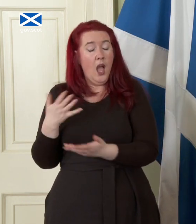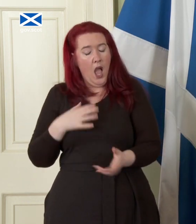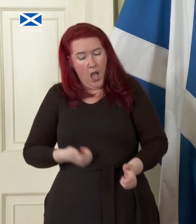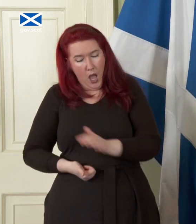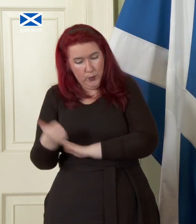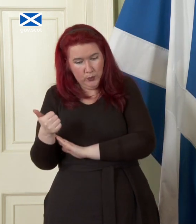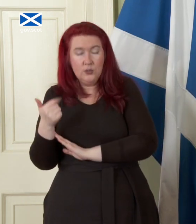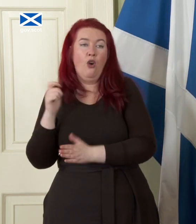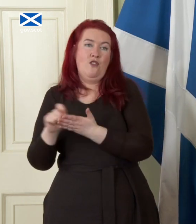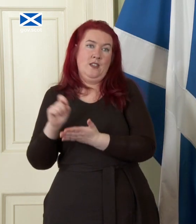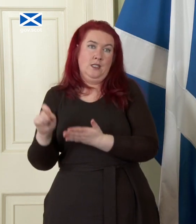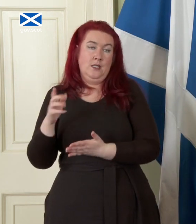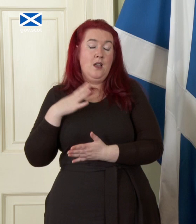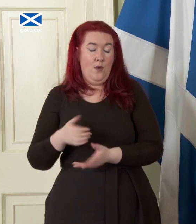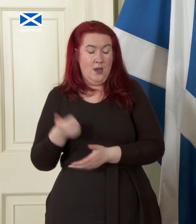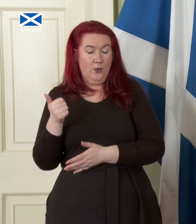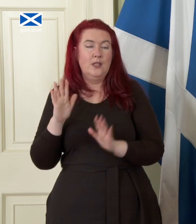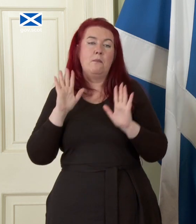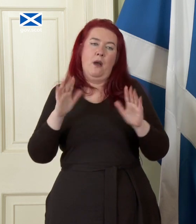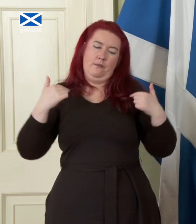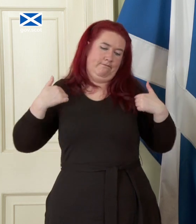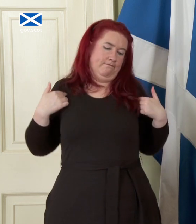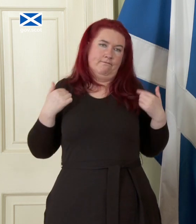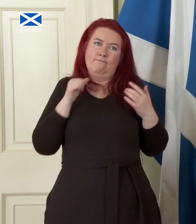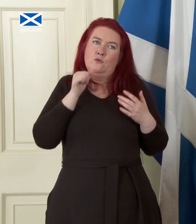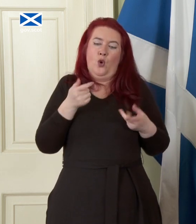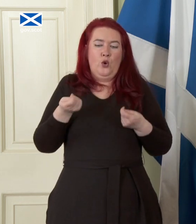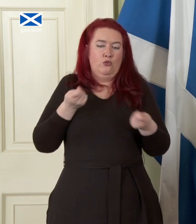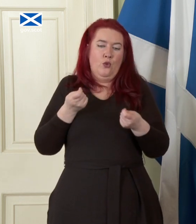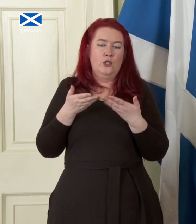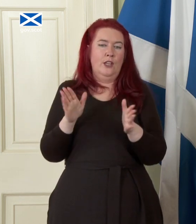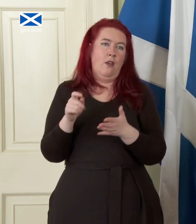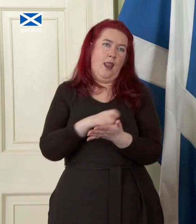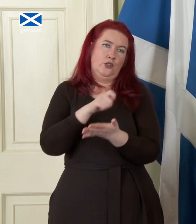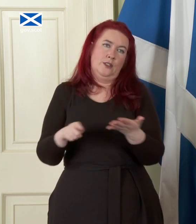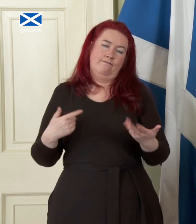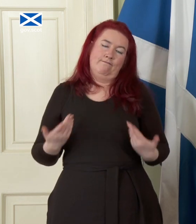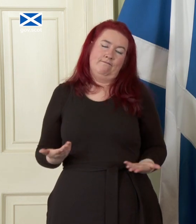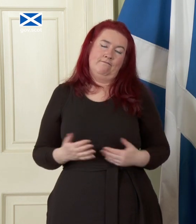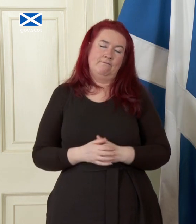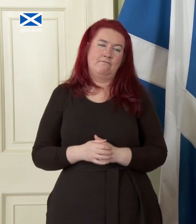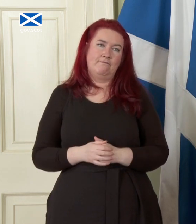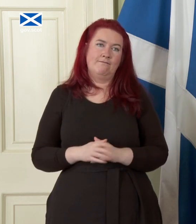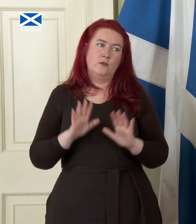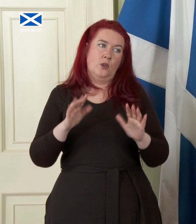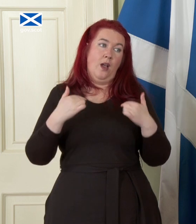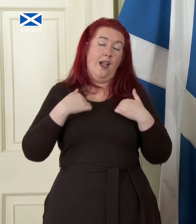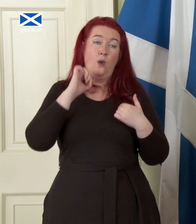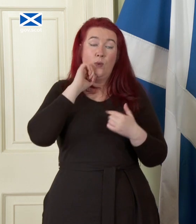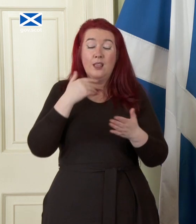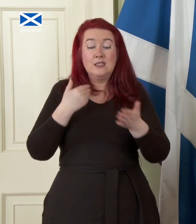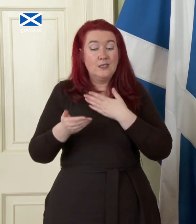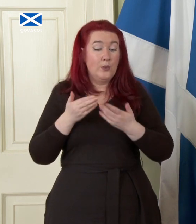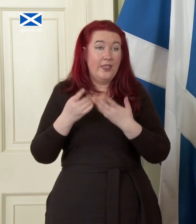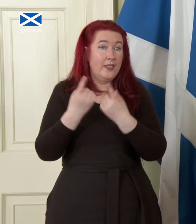office but I am not in control of that and uh I will deal with these things as and when they